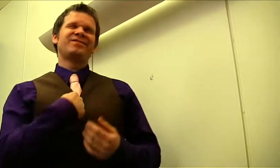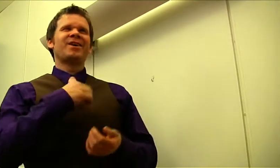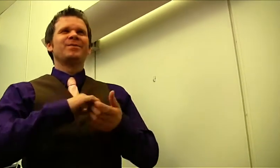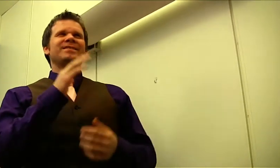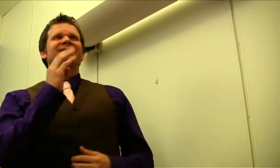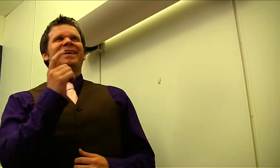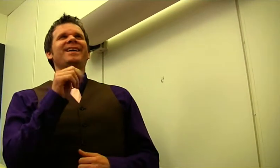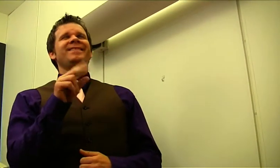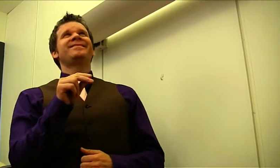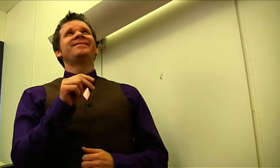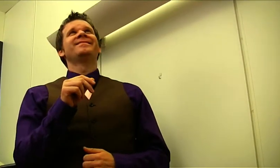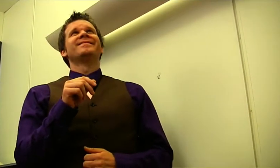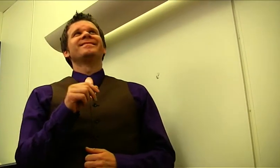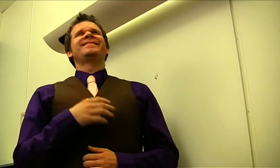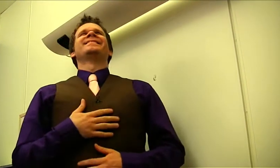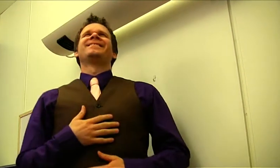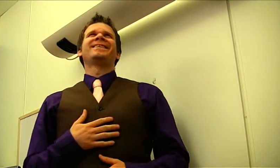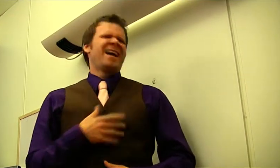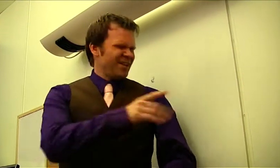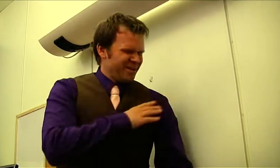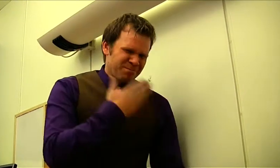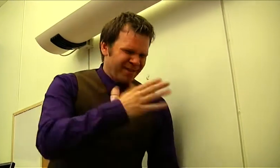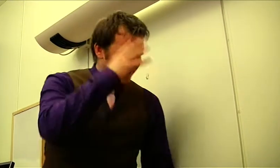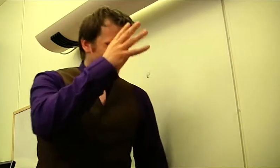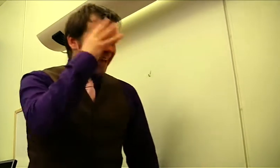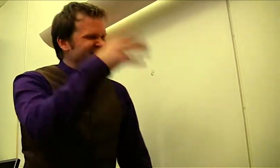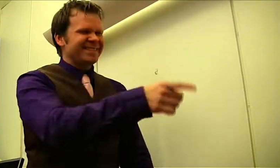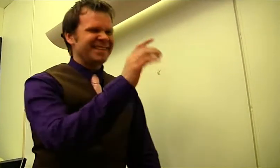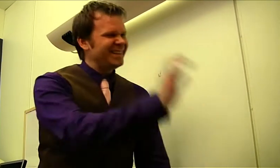I and Jelena... You have a great imagination!